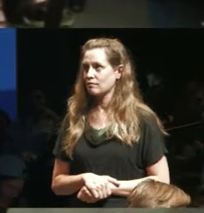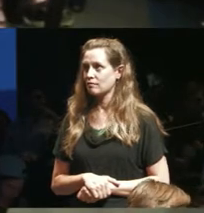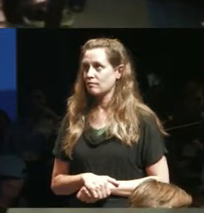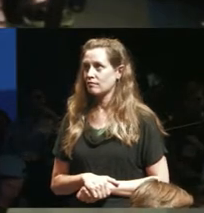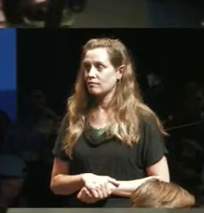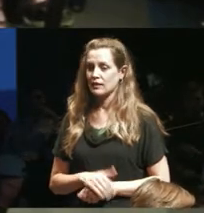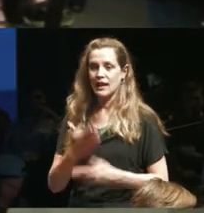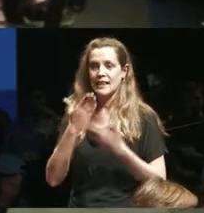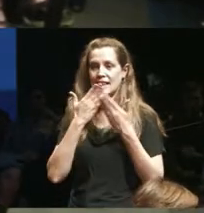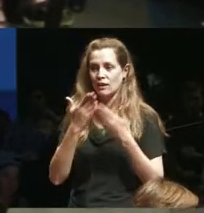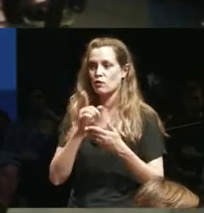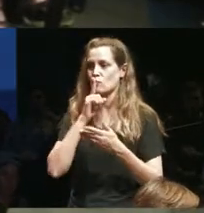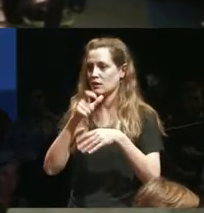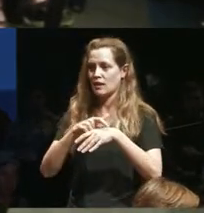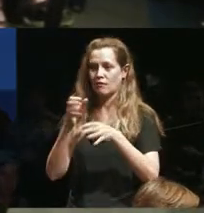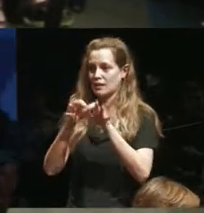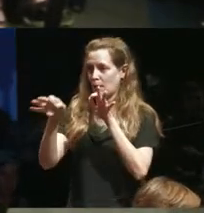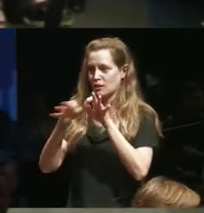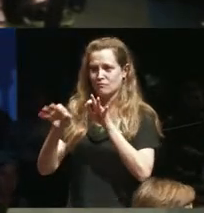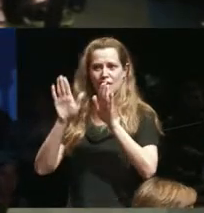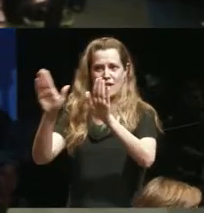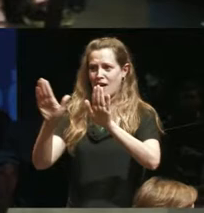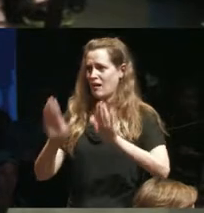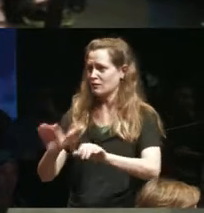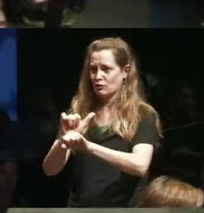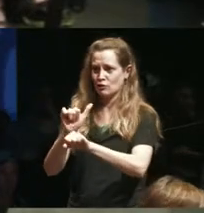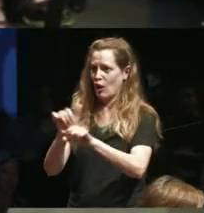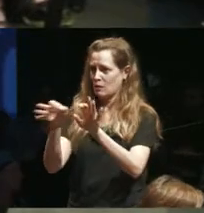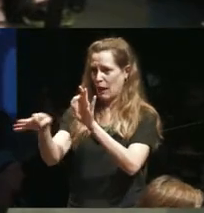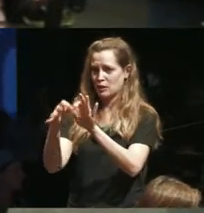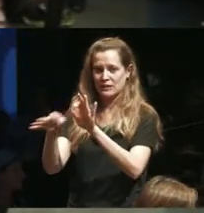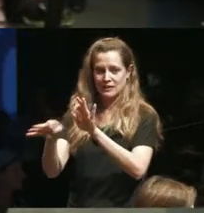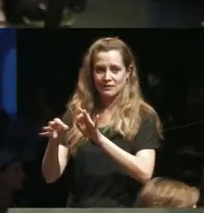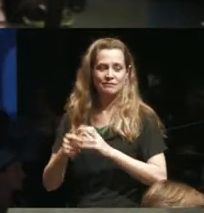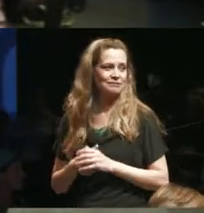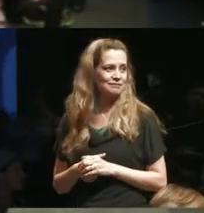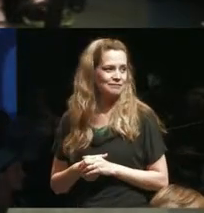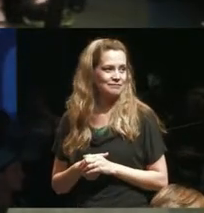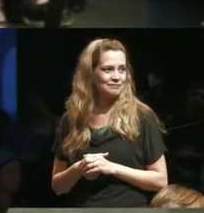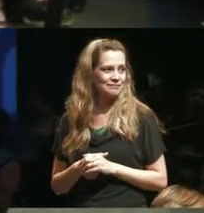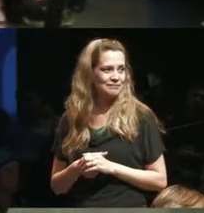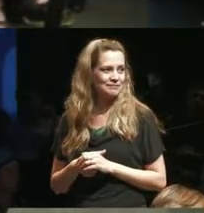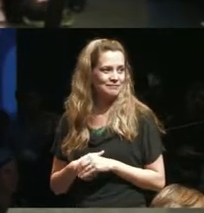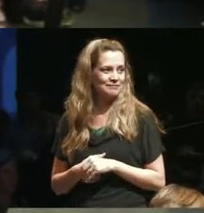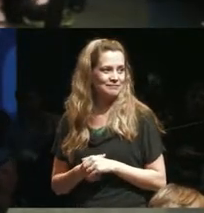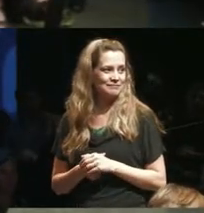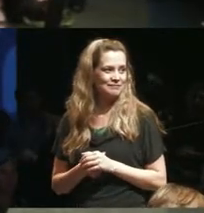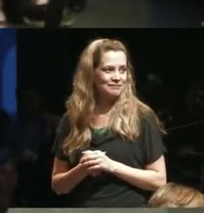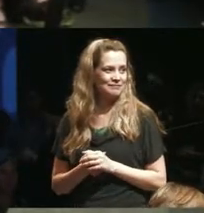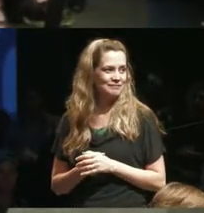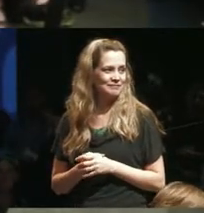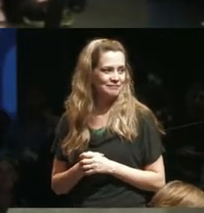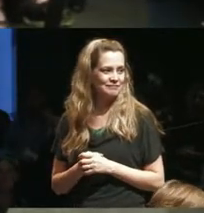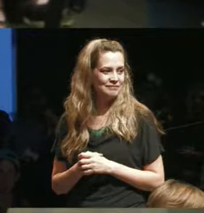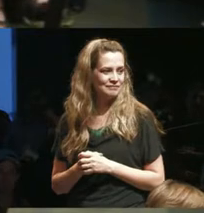real-time captionists for doing such an excellent job it's ok to respond to your